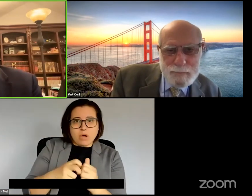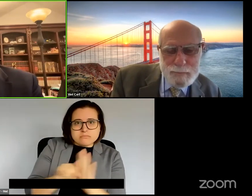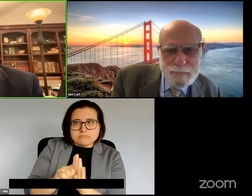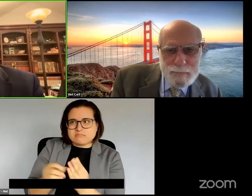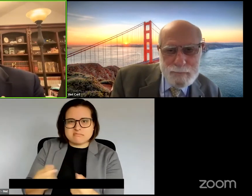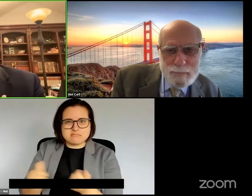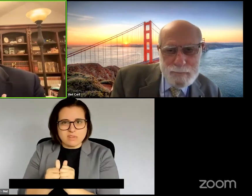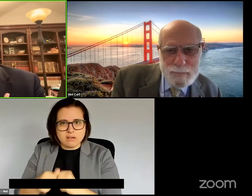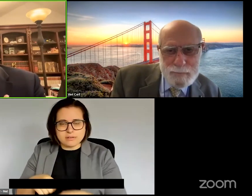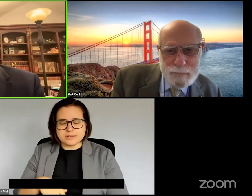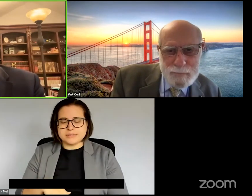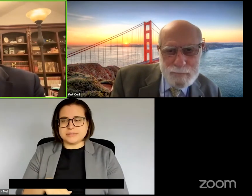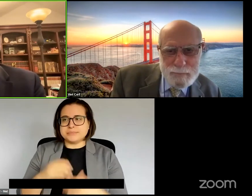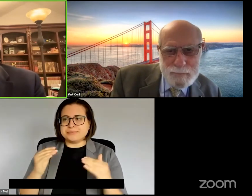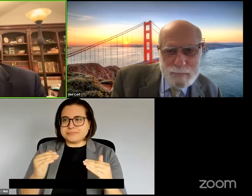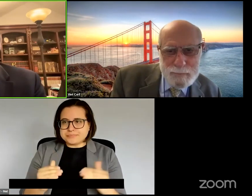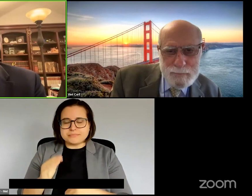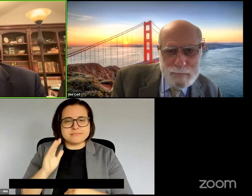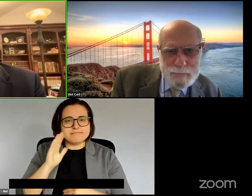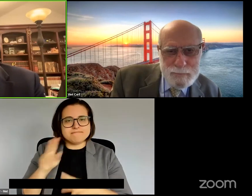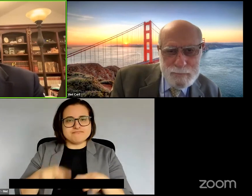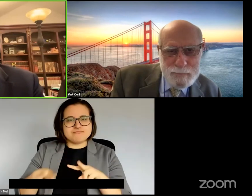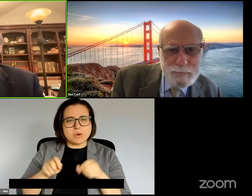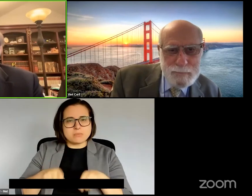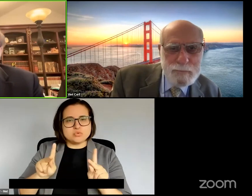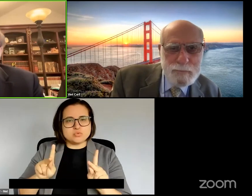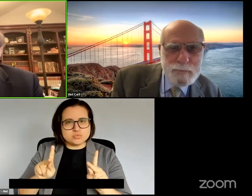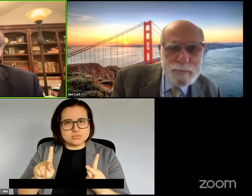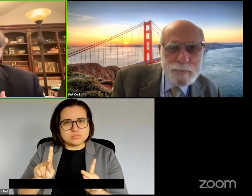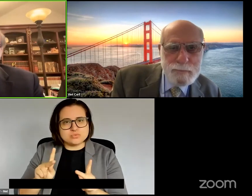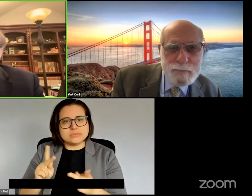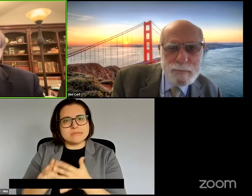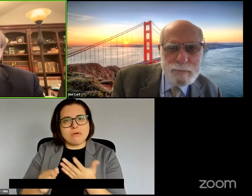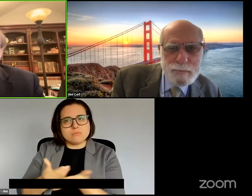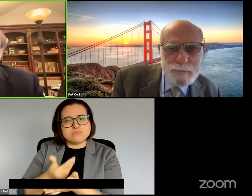also be looking at opportunities that these new technologies present for being able to